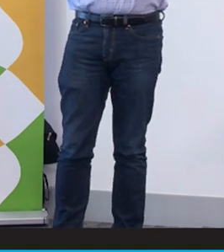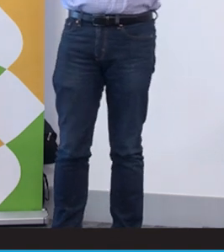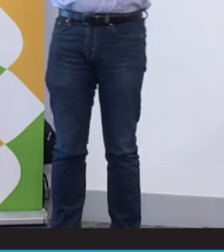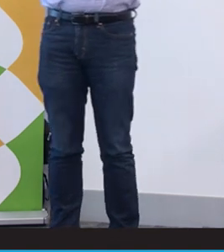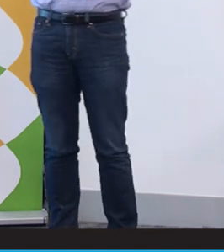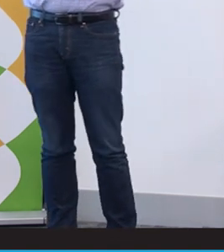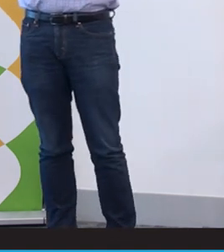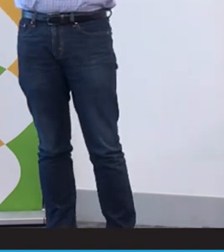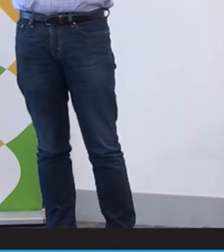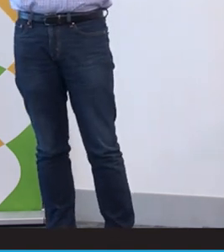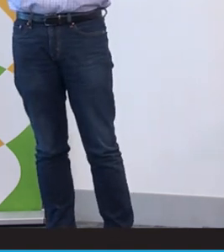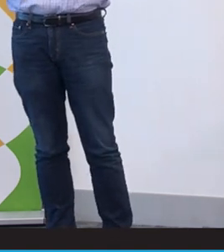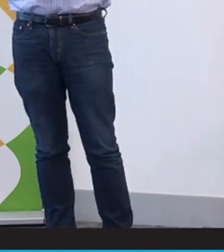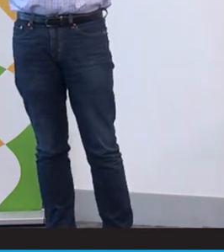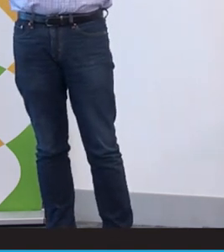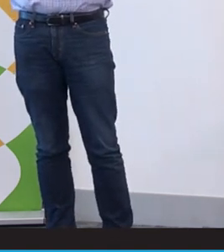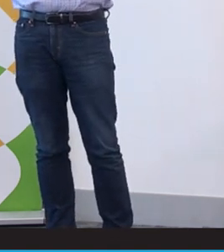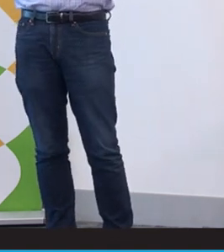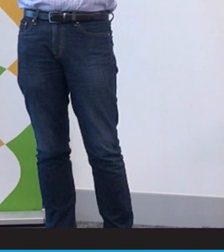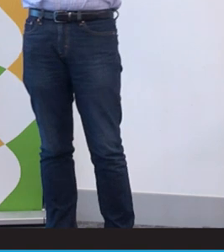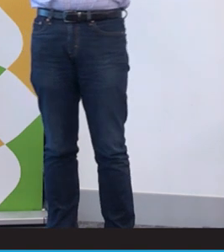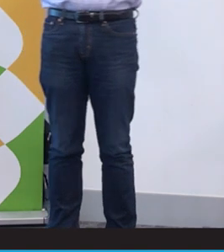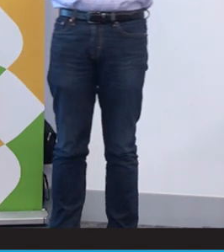so it's not just verbal or spoken languages, it could then include sign languages.